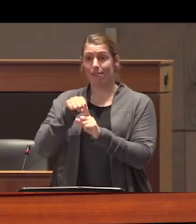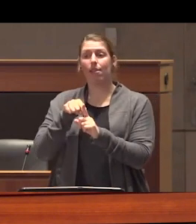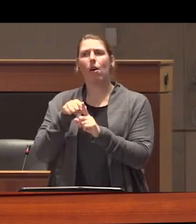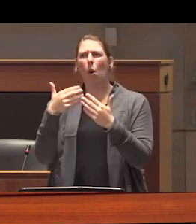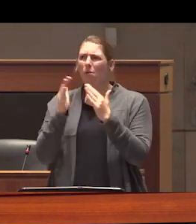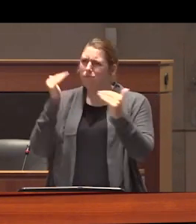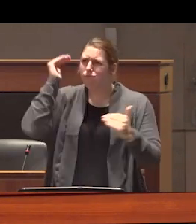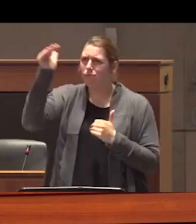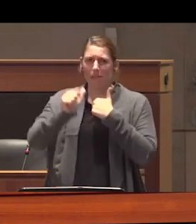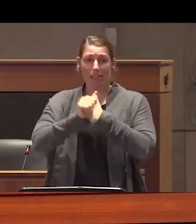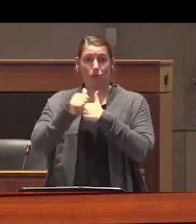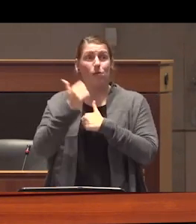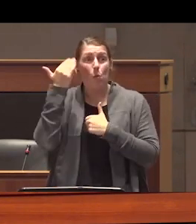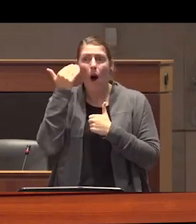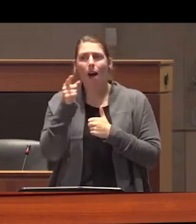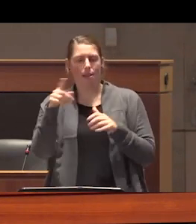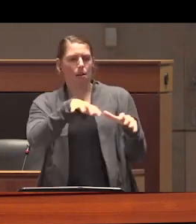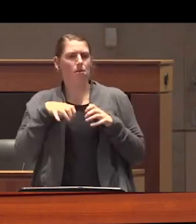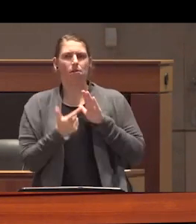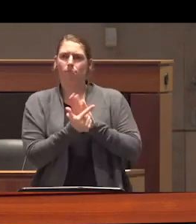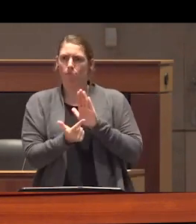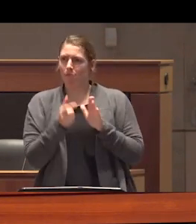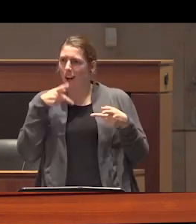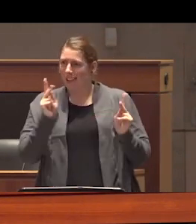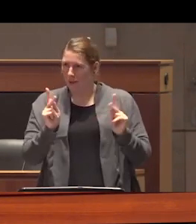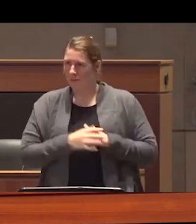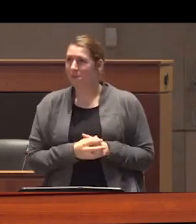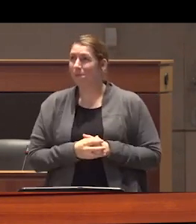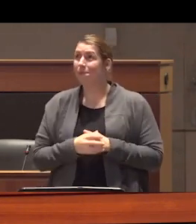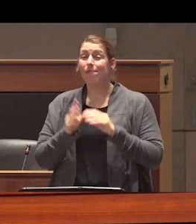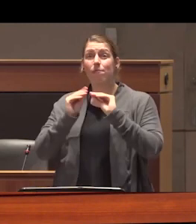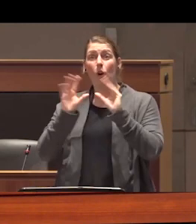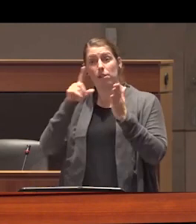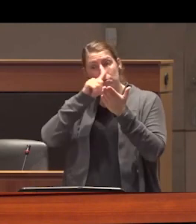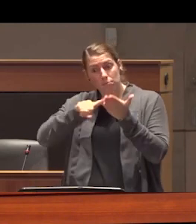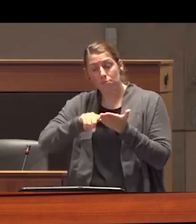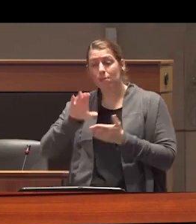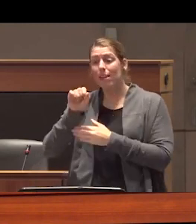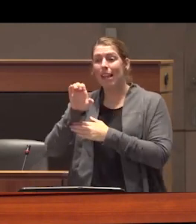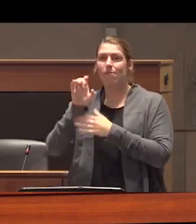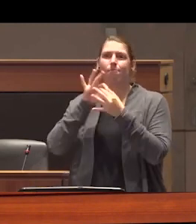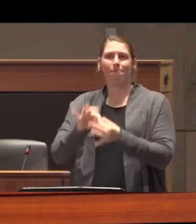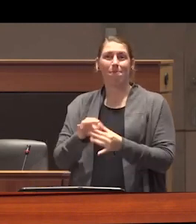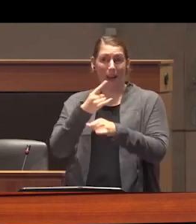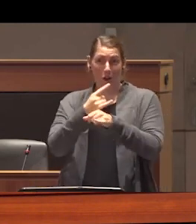to be because they are prohibited and a clear case study of this already exists with alcohol again